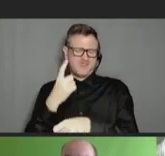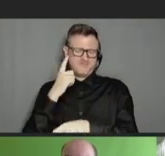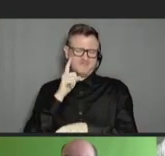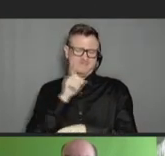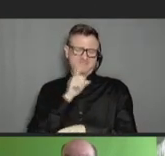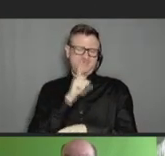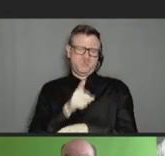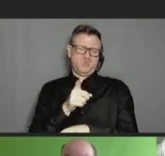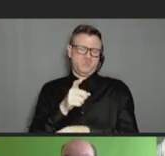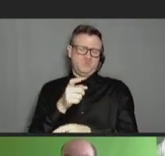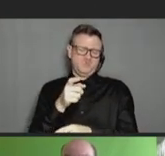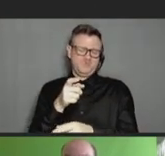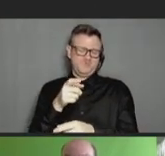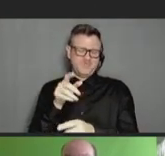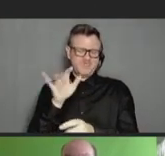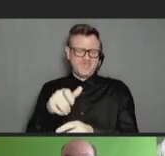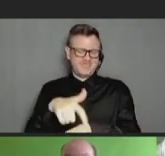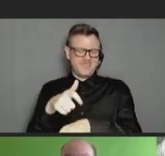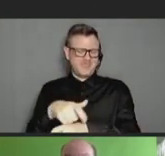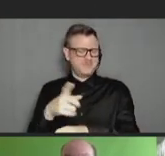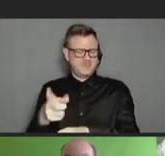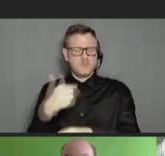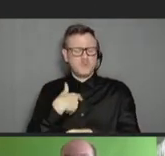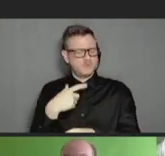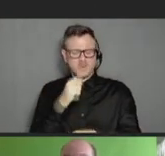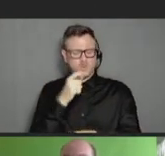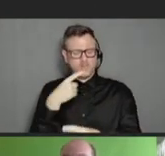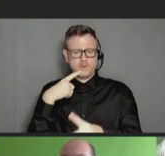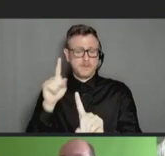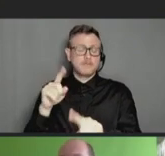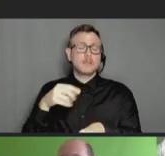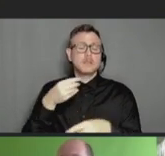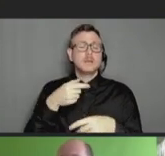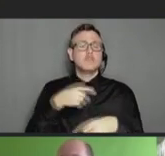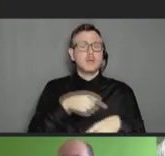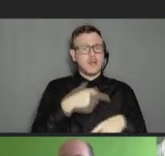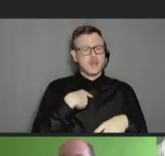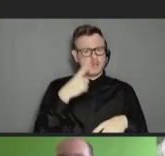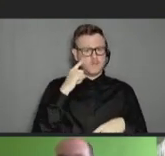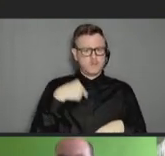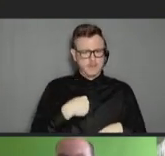I -- the things that resonate with me are sort of the community based and again, Michigan,